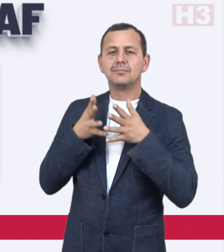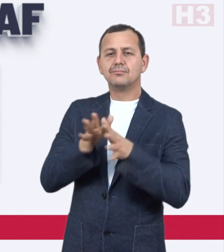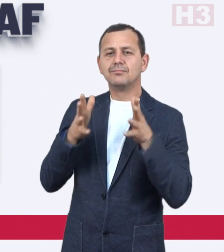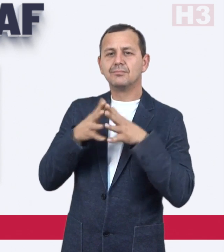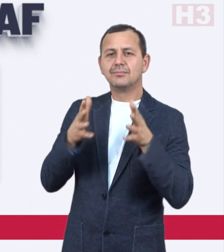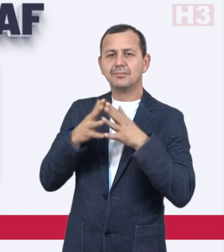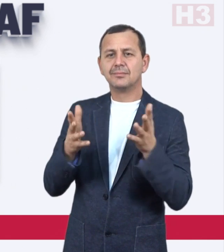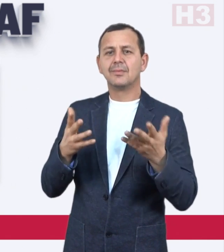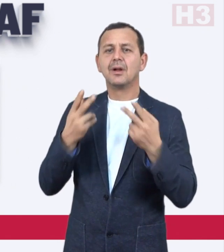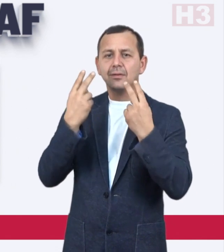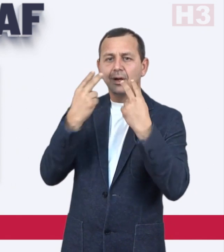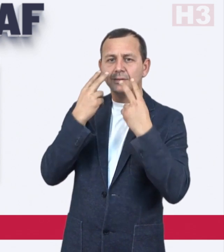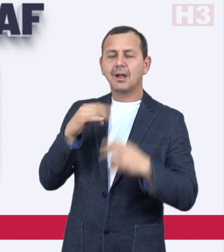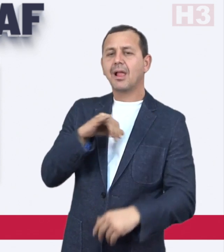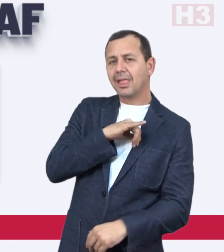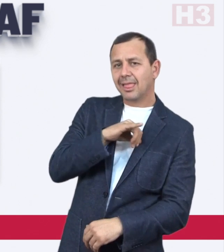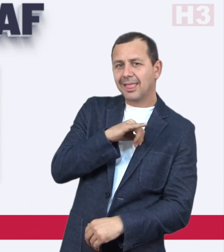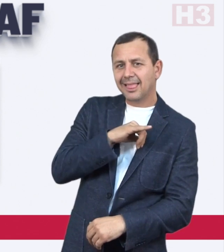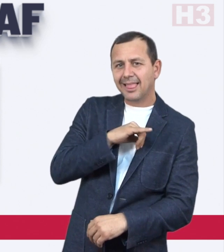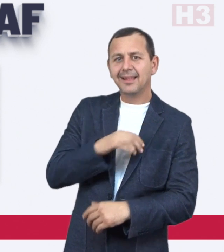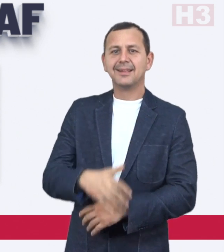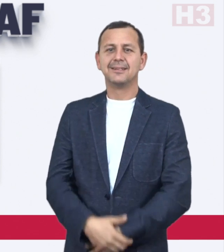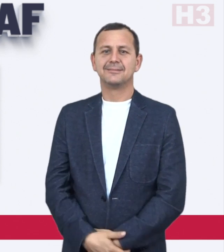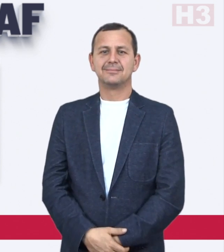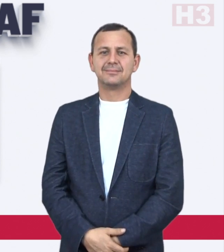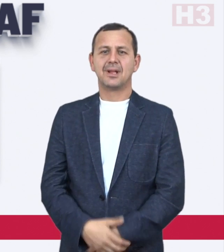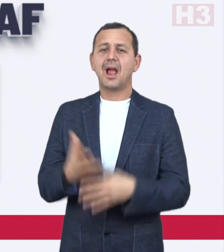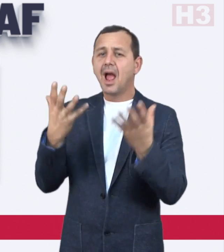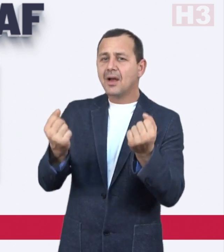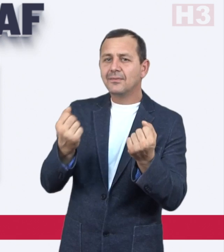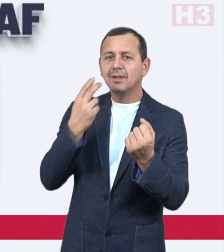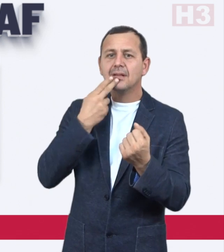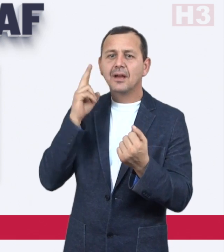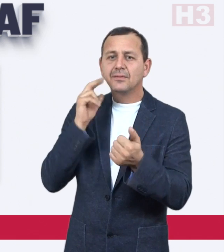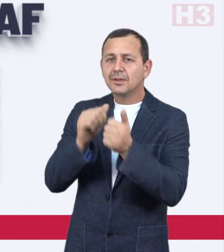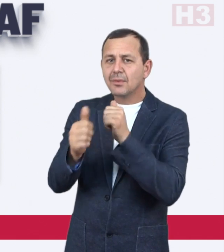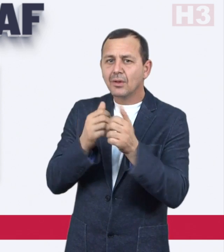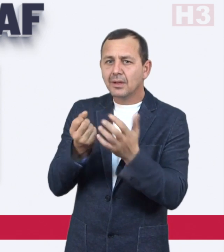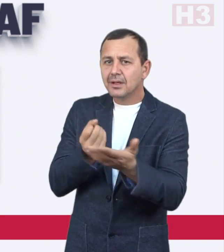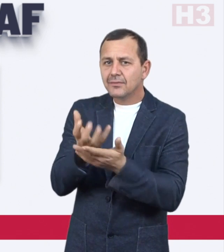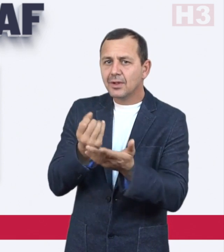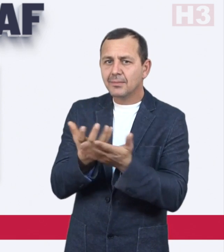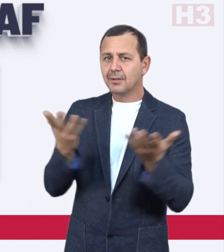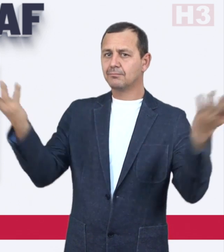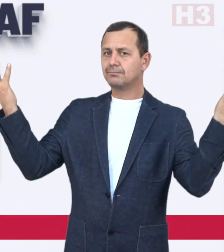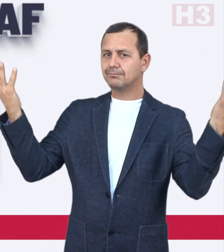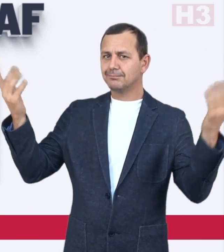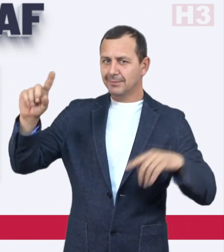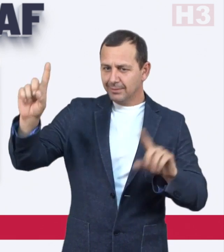have enjoyed watching this program. You can send your deaf sports stories to